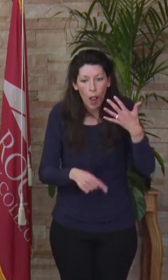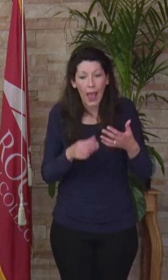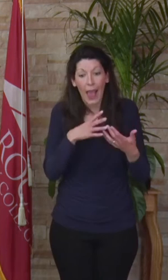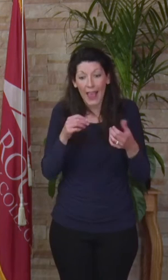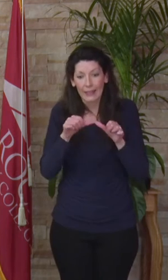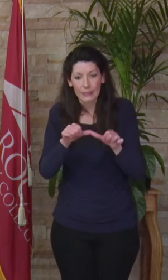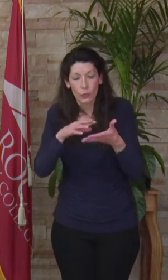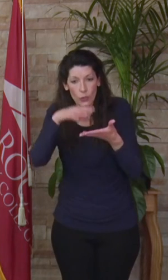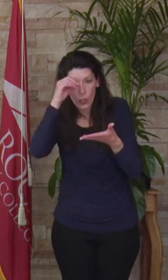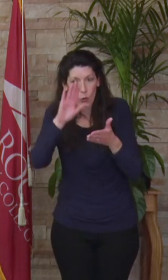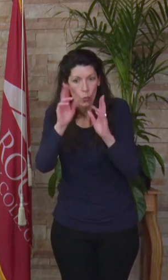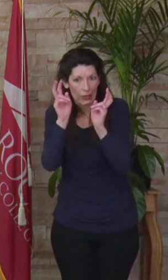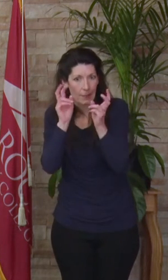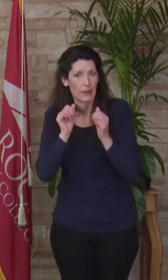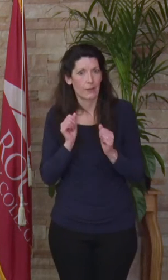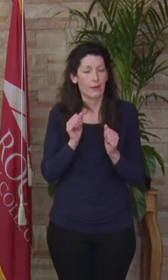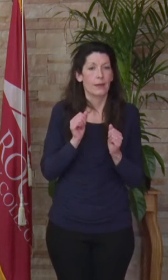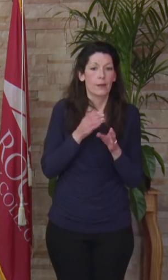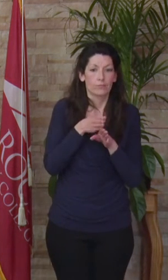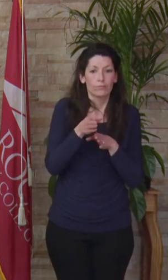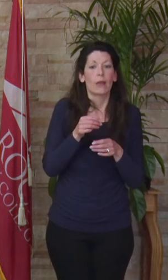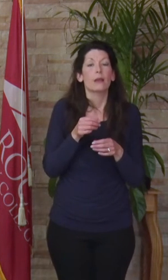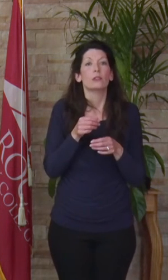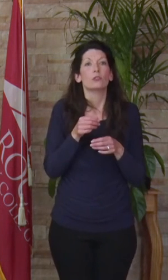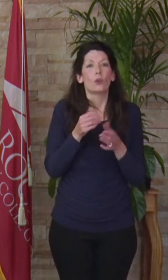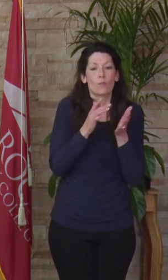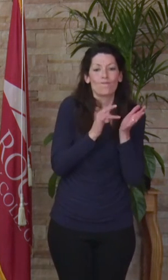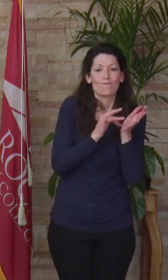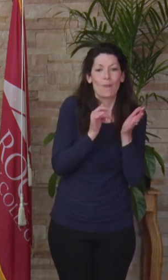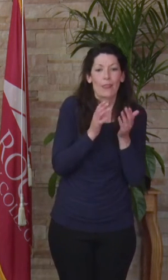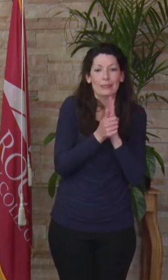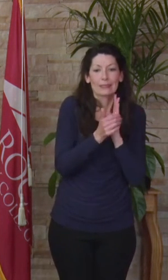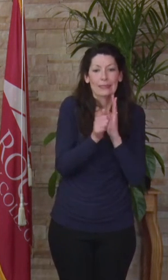Capitalize on that, leverage the many skills you have gained over the last year, show potential